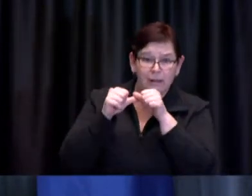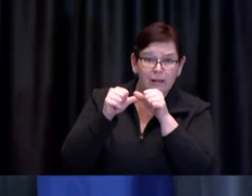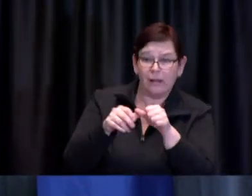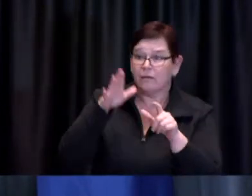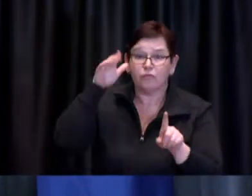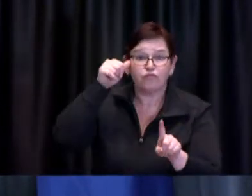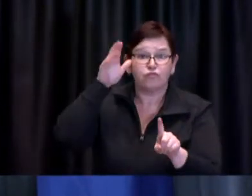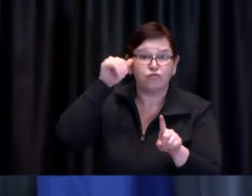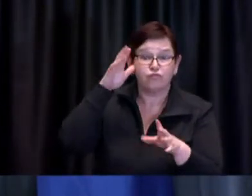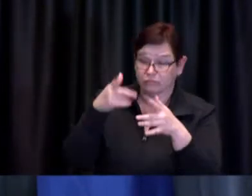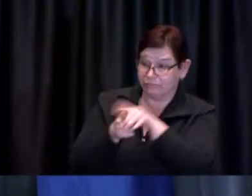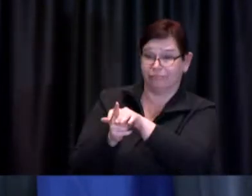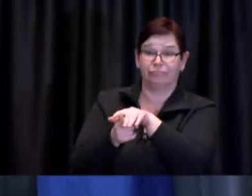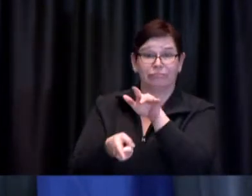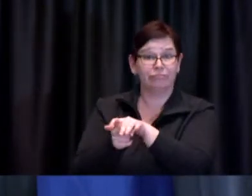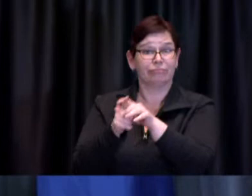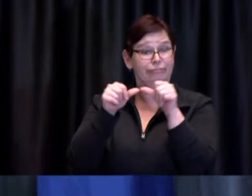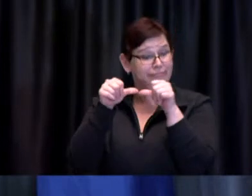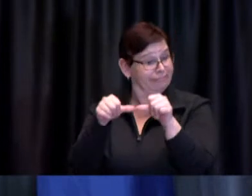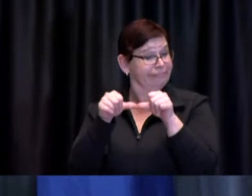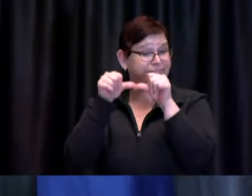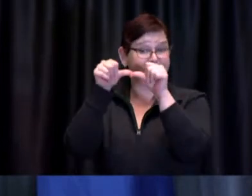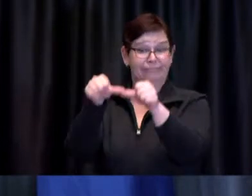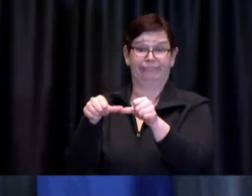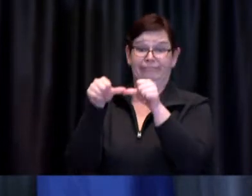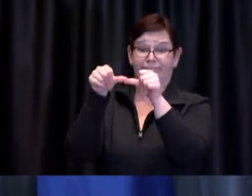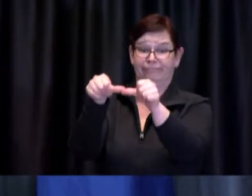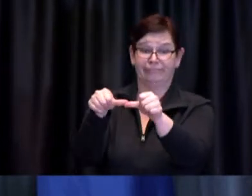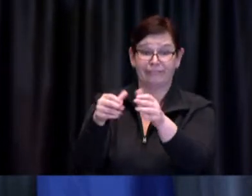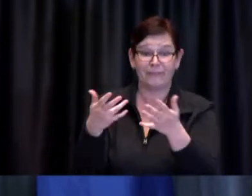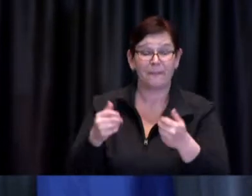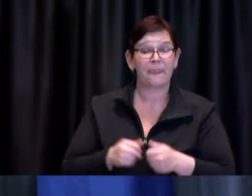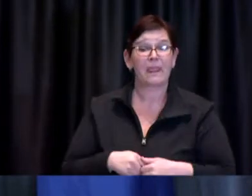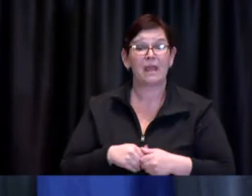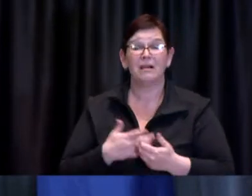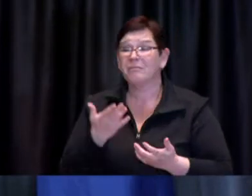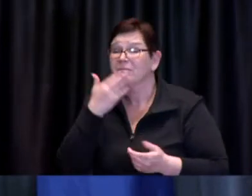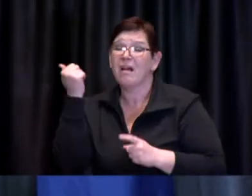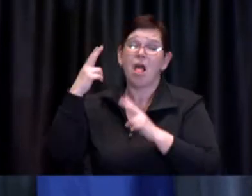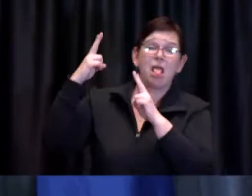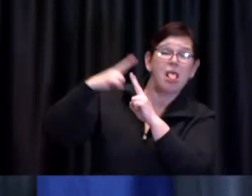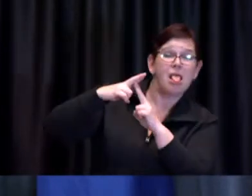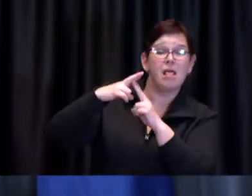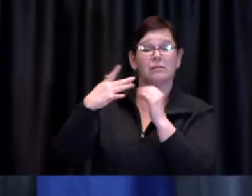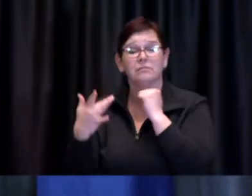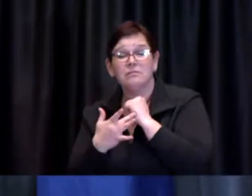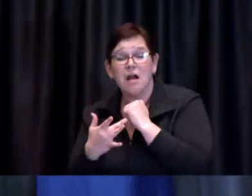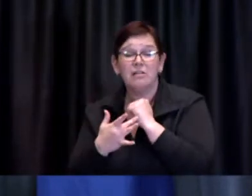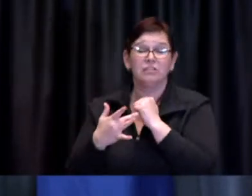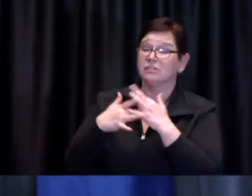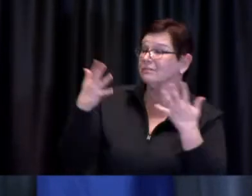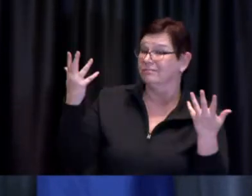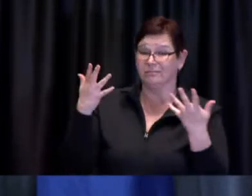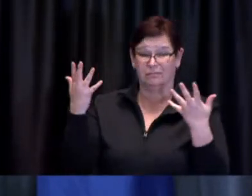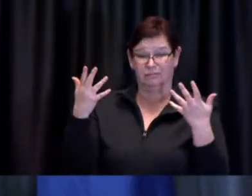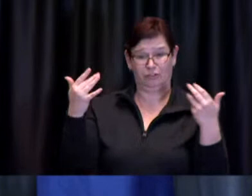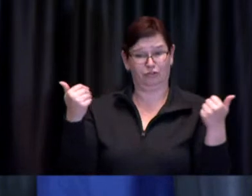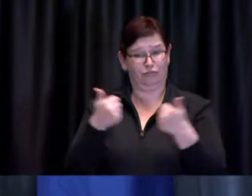when we have never been better positioned to meet those challenges and, ultimately overcome them.